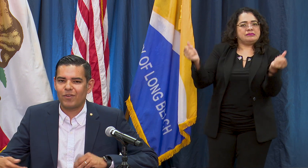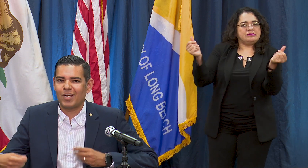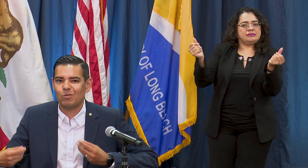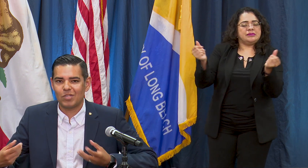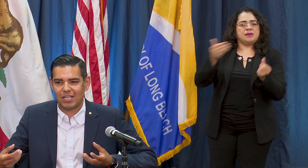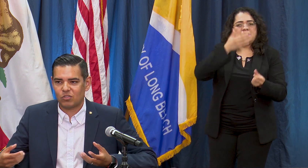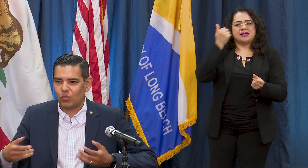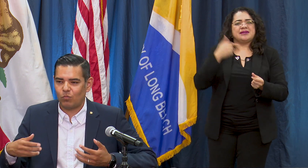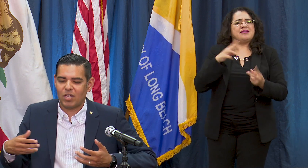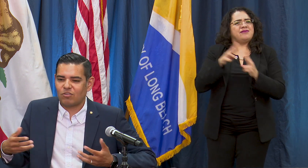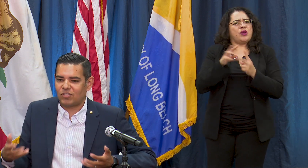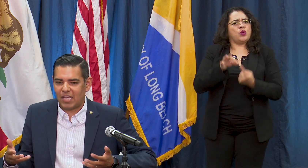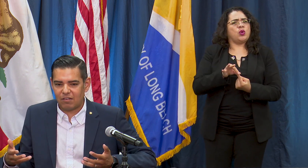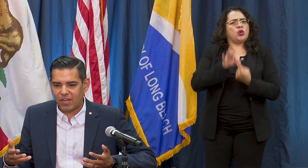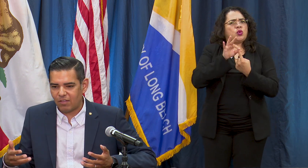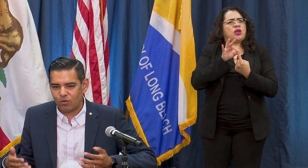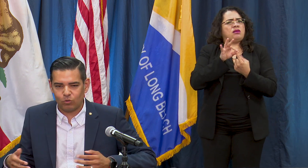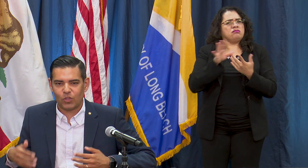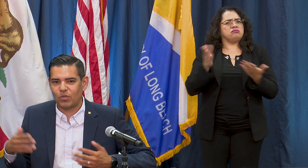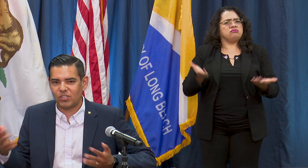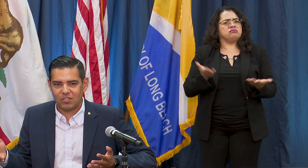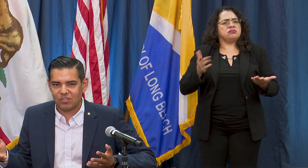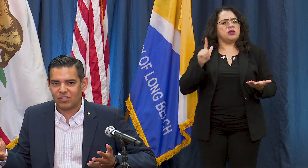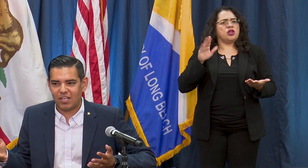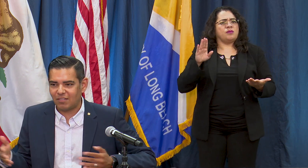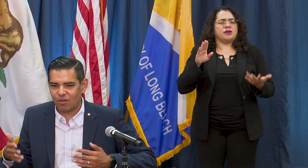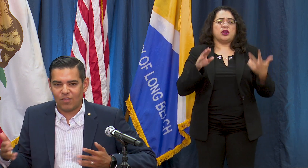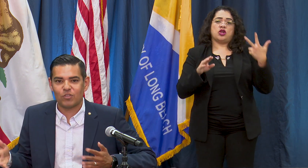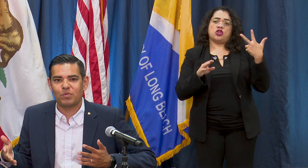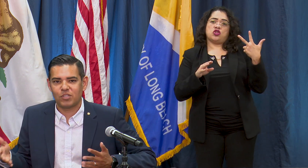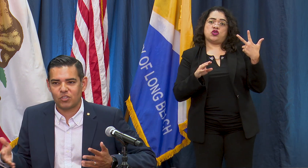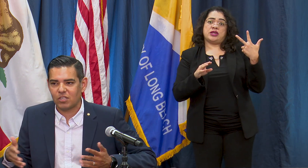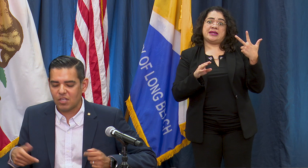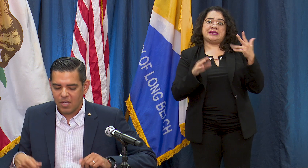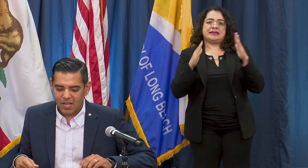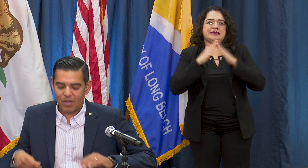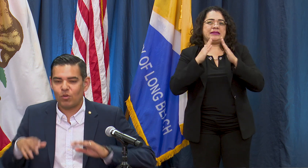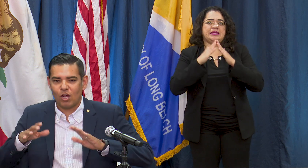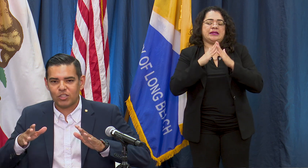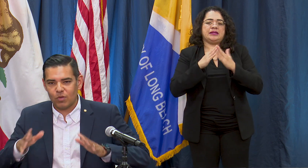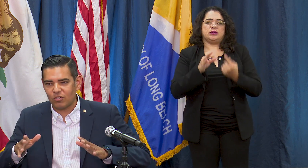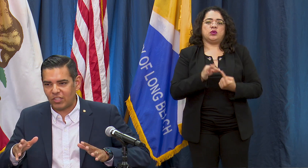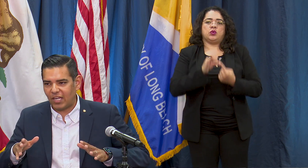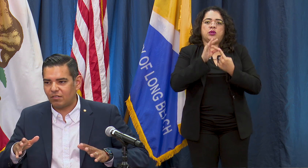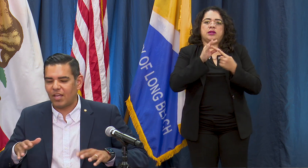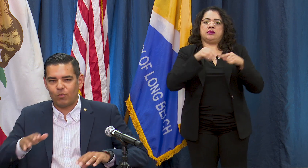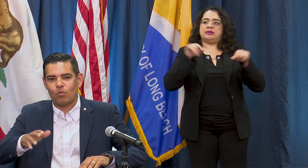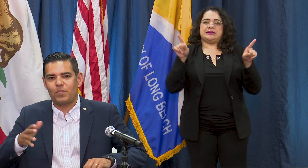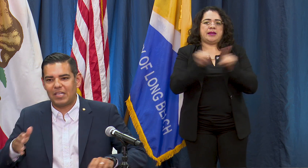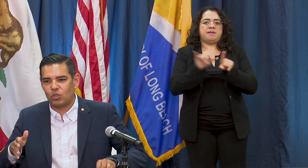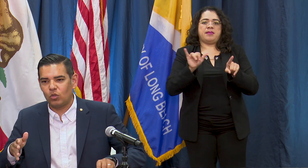very unique so we understand that there are only three cities in the state that are in this position and we also understand I think what we're being told